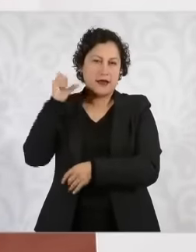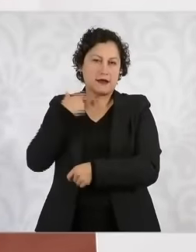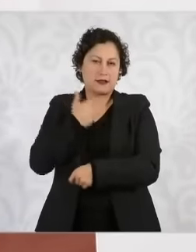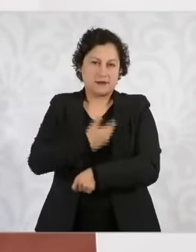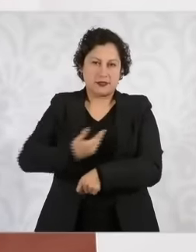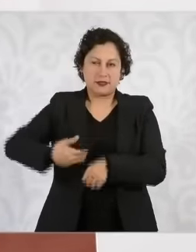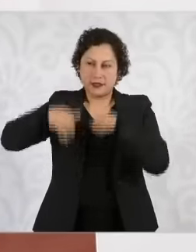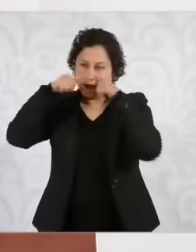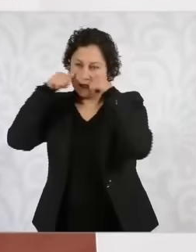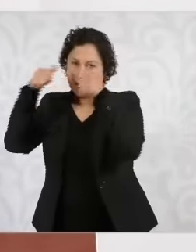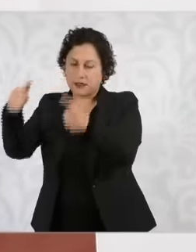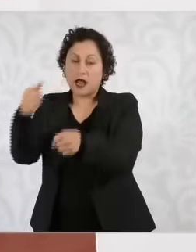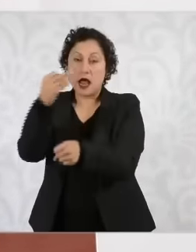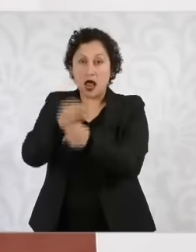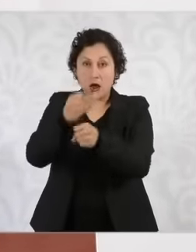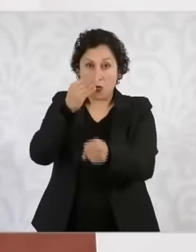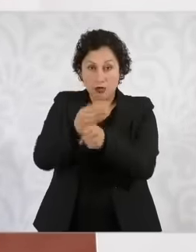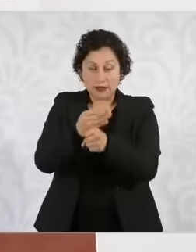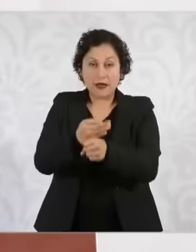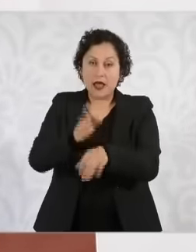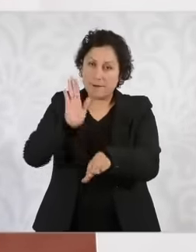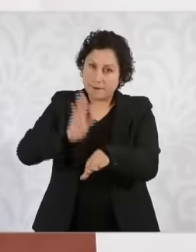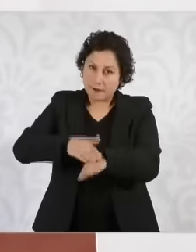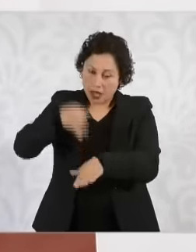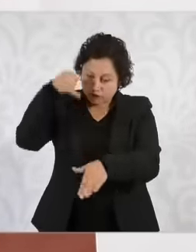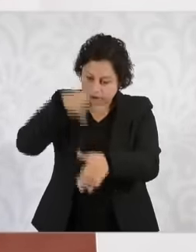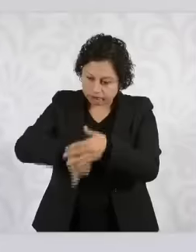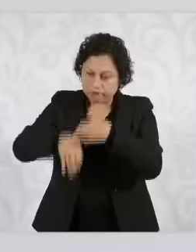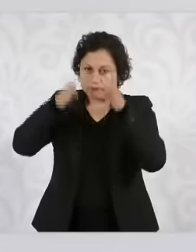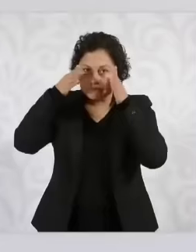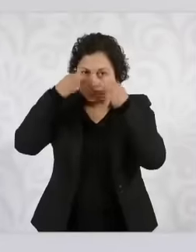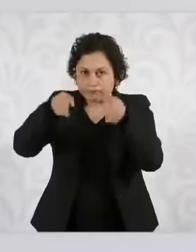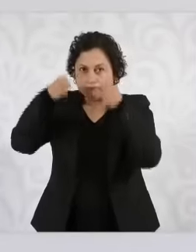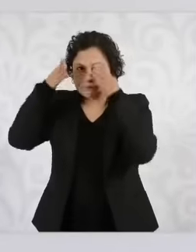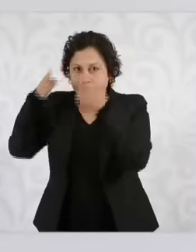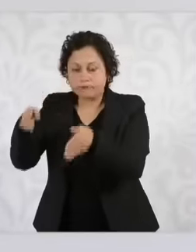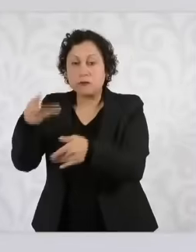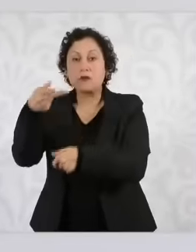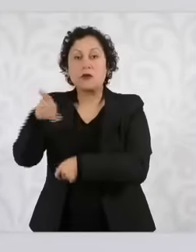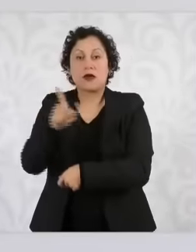particularly in these two municipalities, but it is not only a comprehensive work for the entire